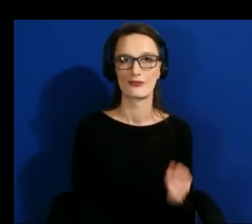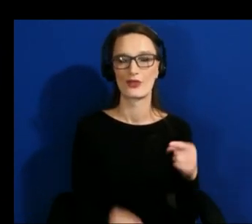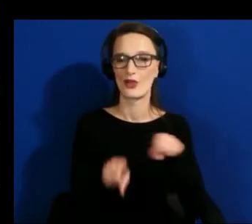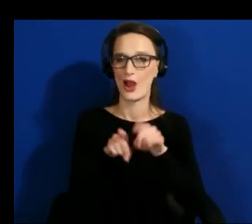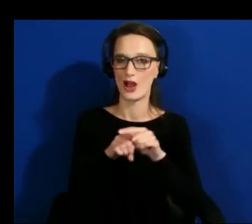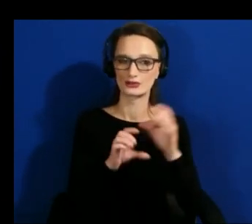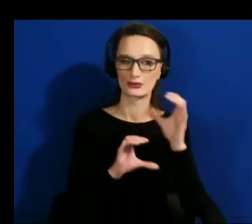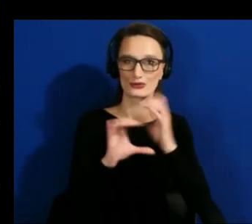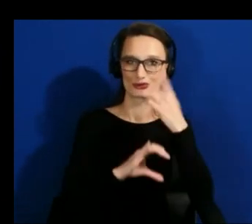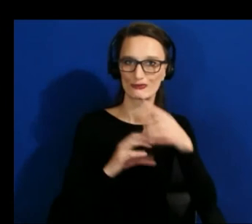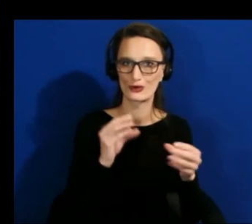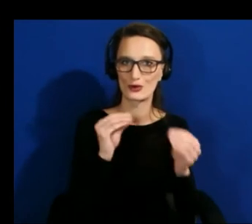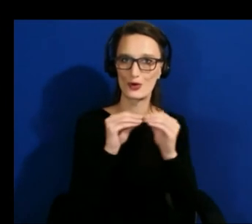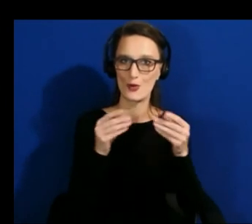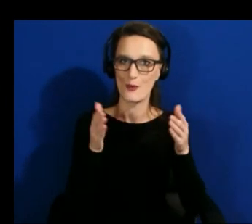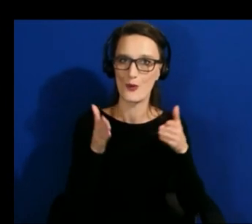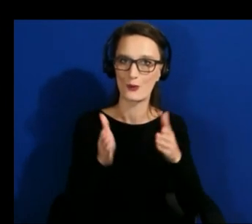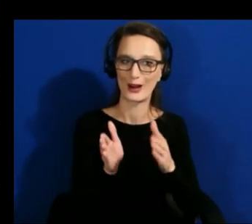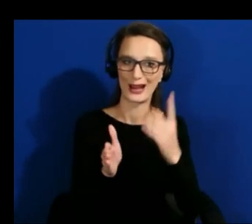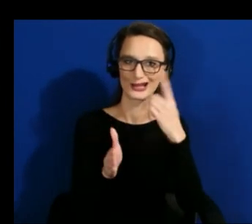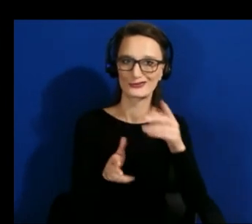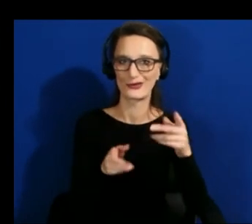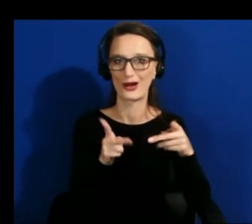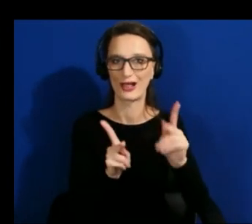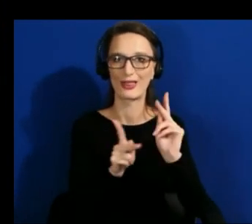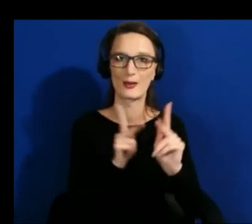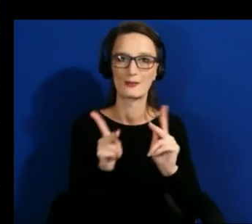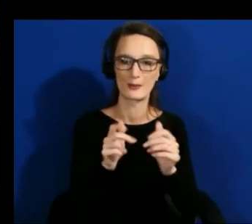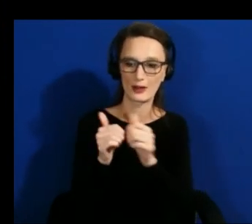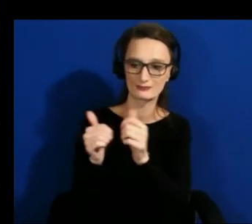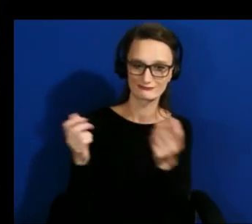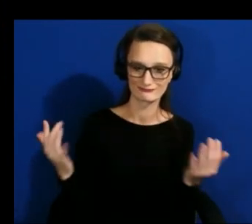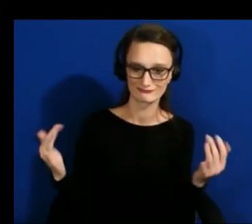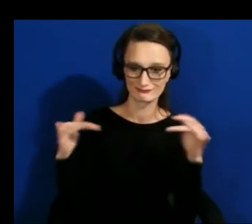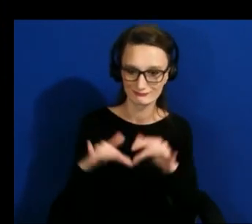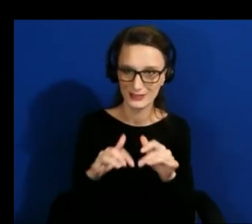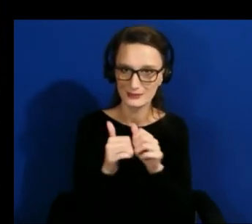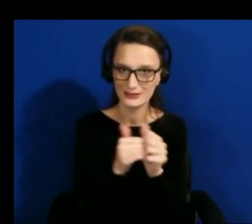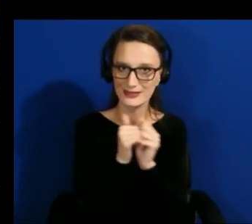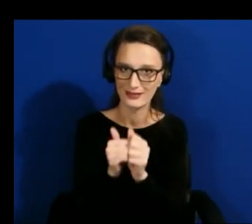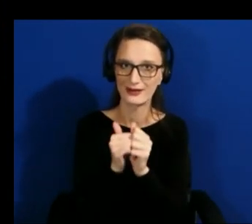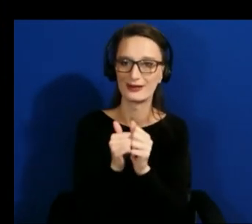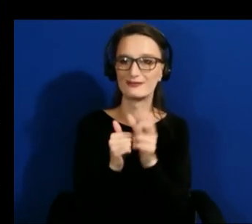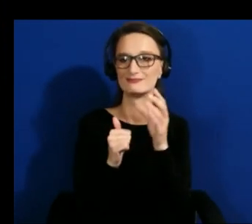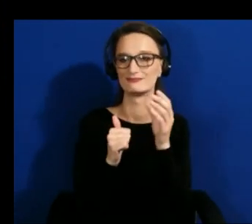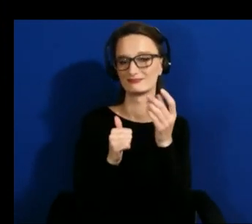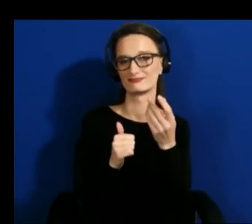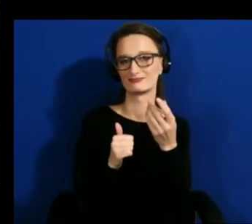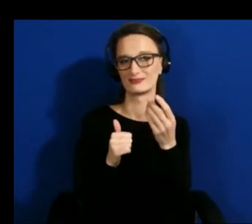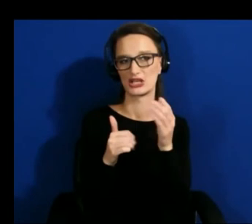and giving short talks through xr access to disseminate research to other interested parties